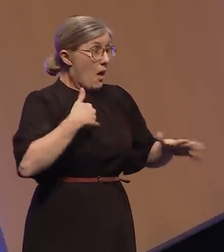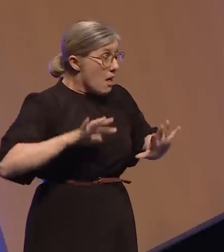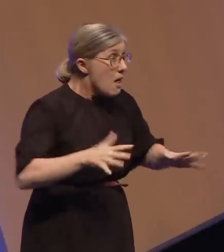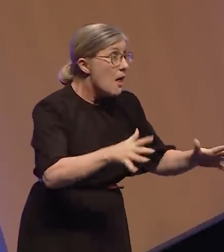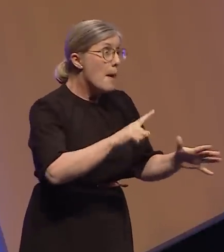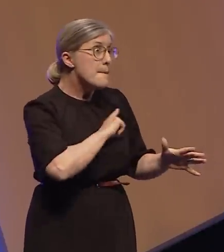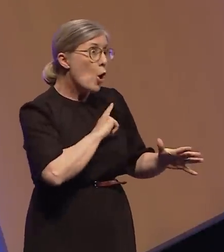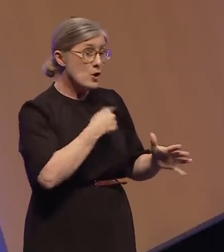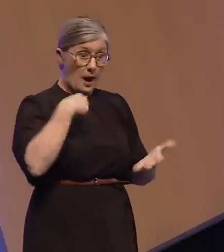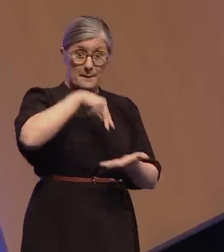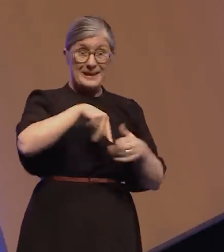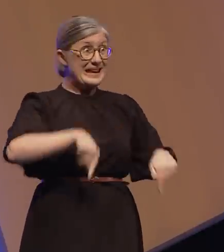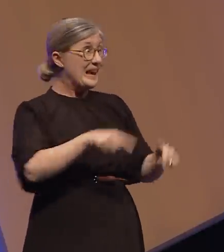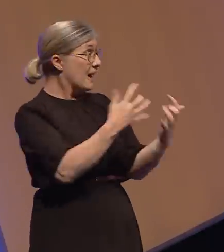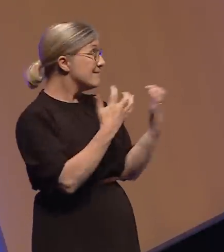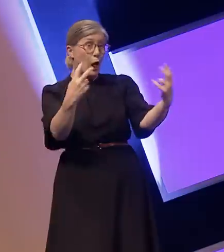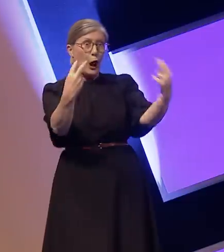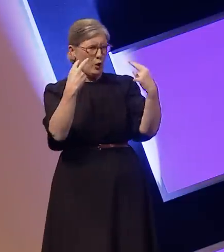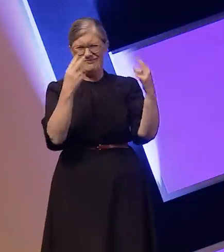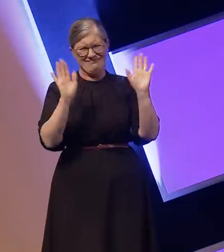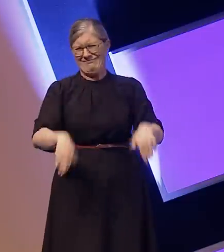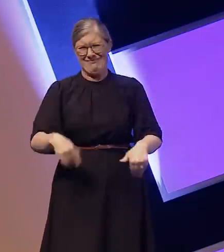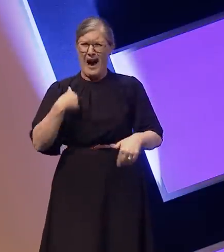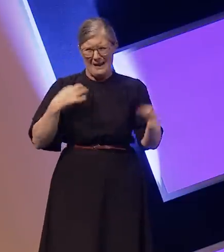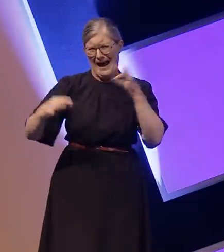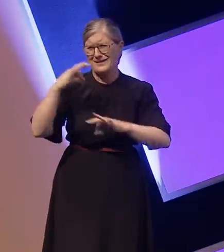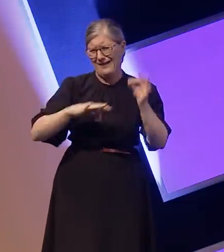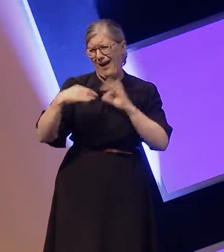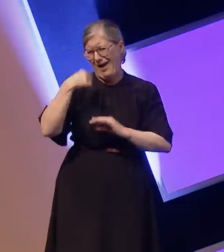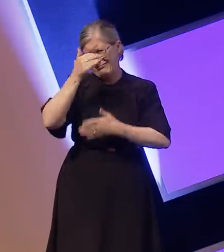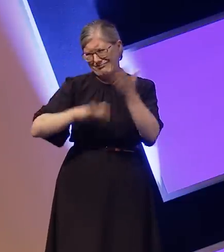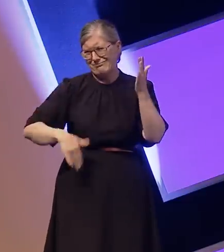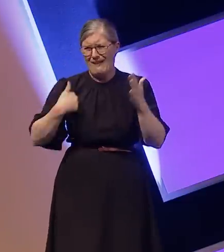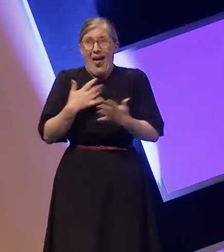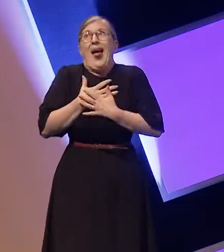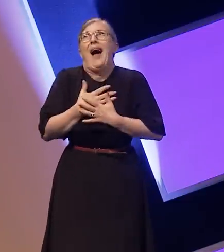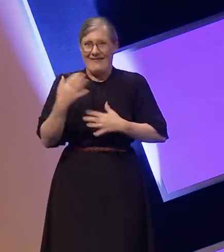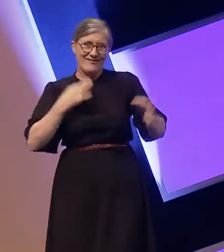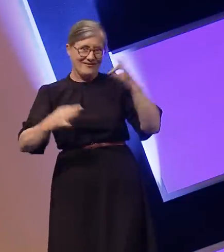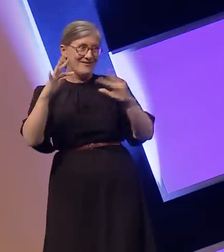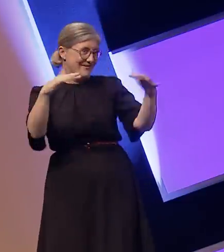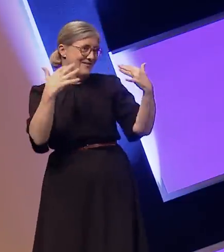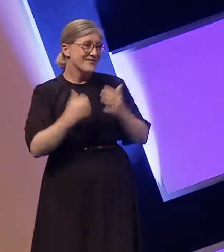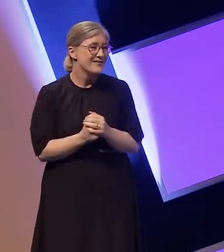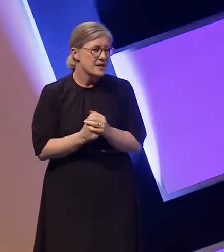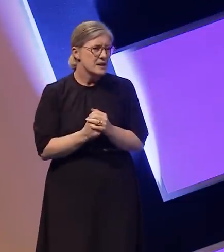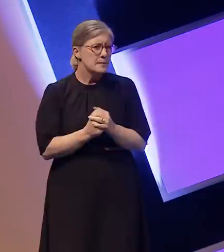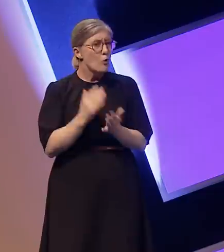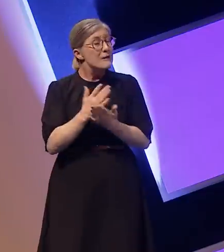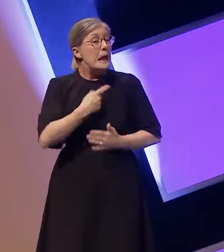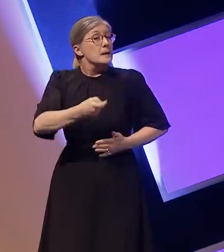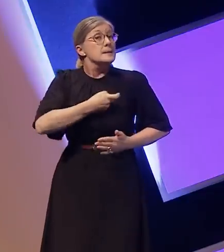on the stage while you all stare at me, I'm an actress, this is what I love to do! I am terrified of how